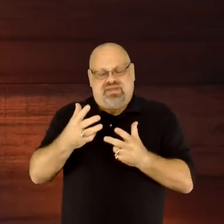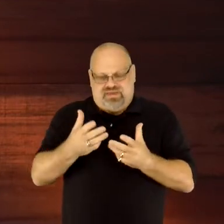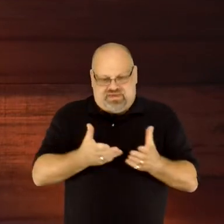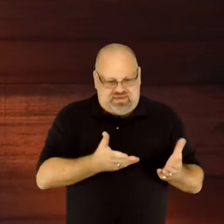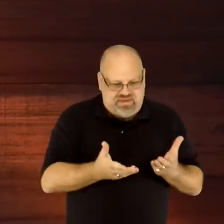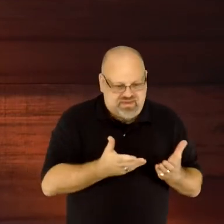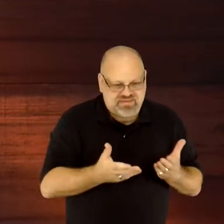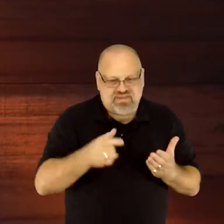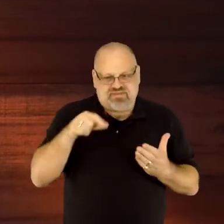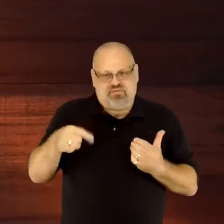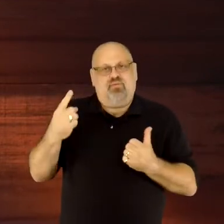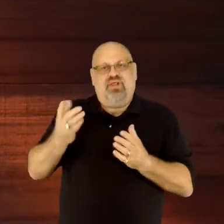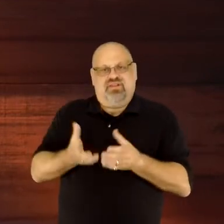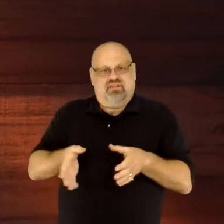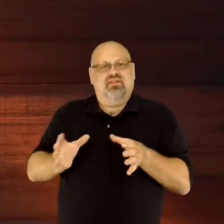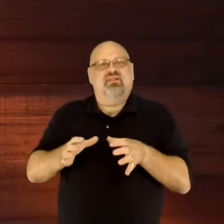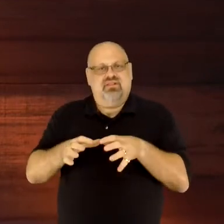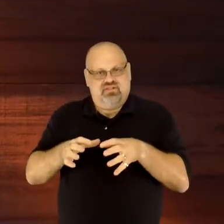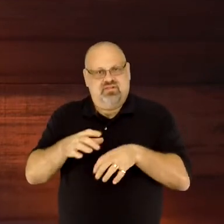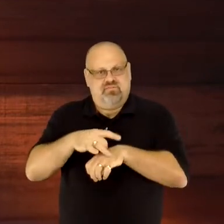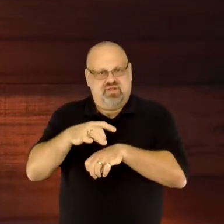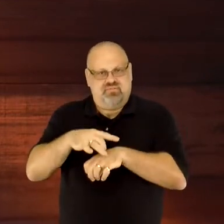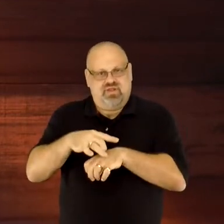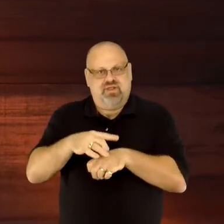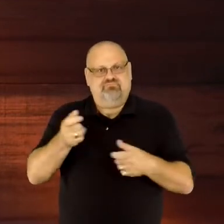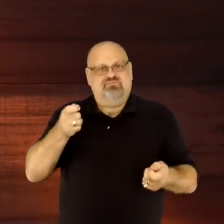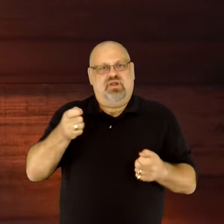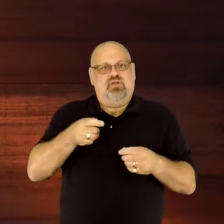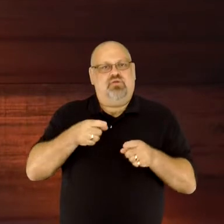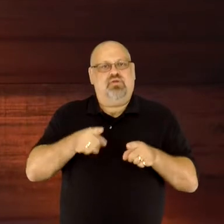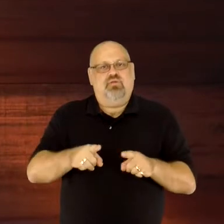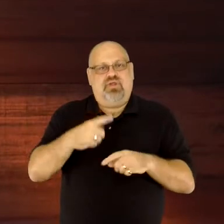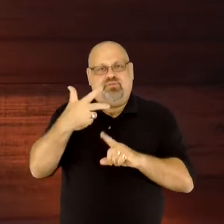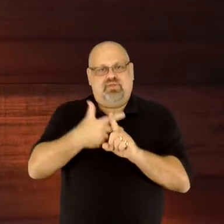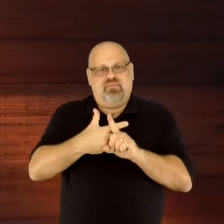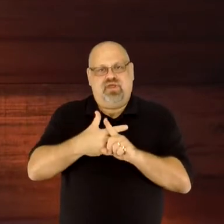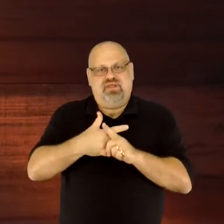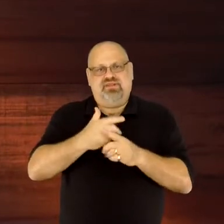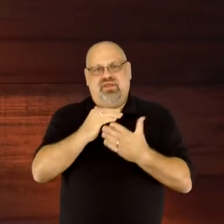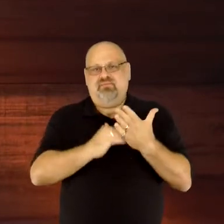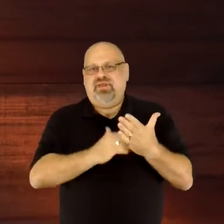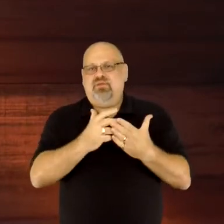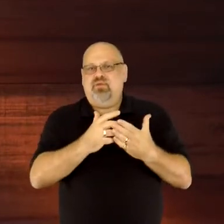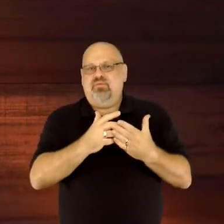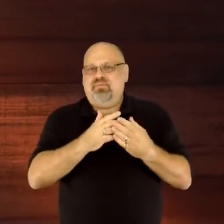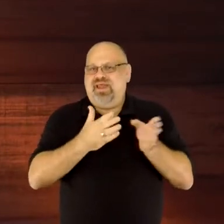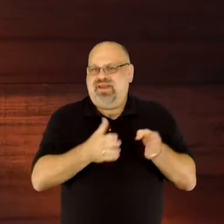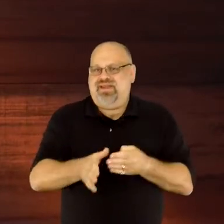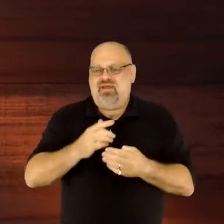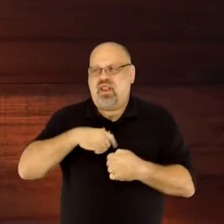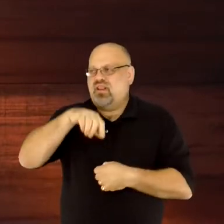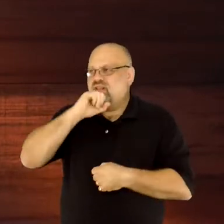I love the creativity that one seemingly simple fruit ignites. Likewise, the fact that Jesus is